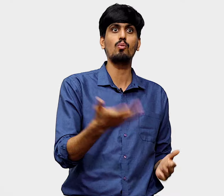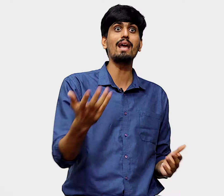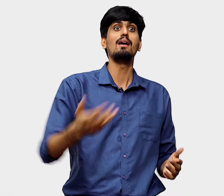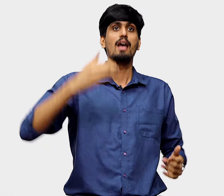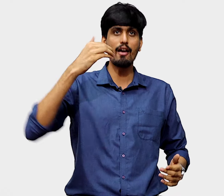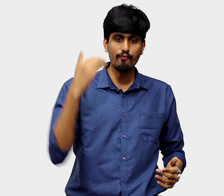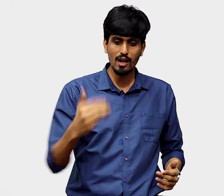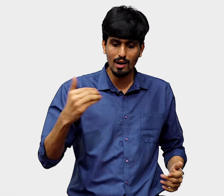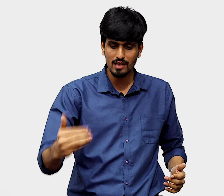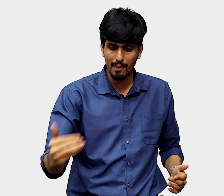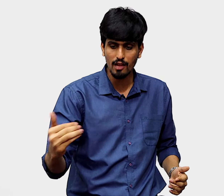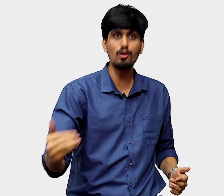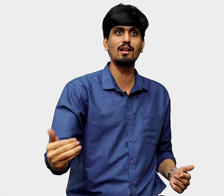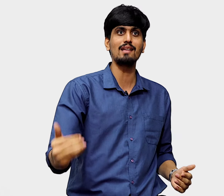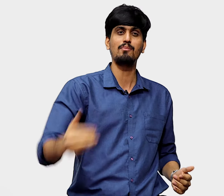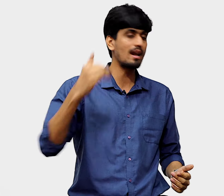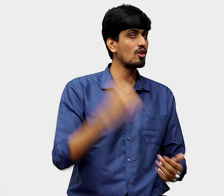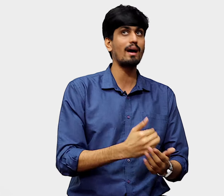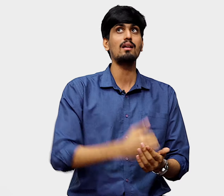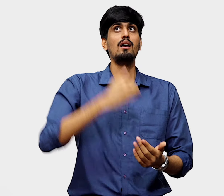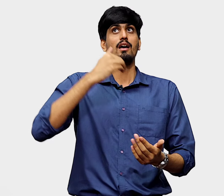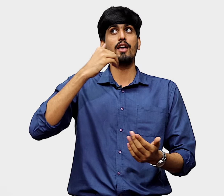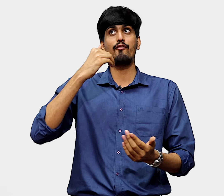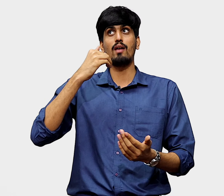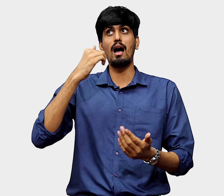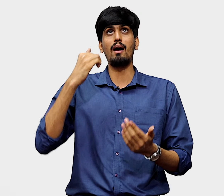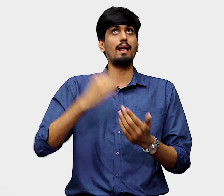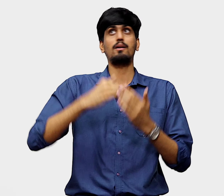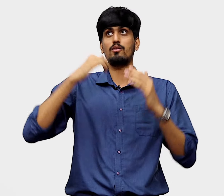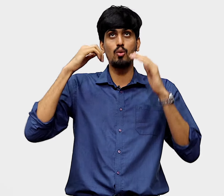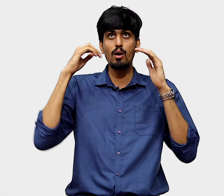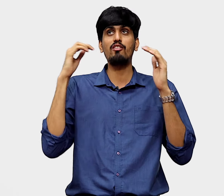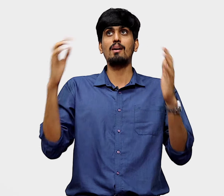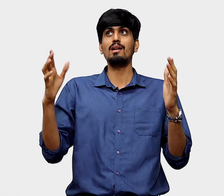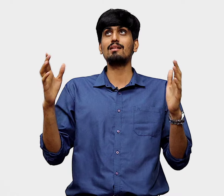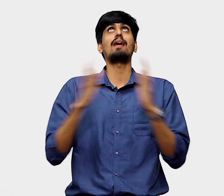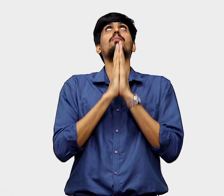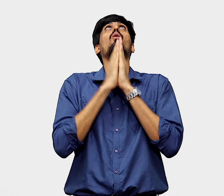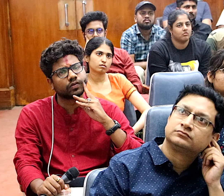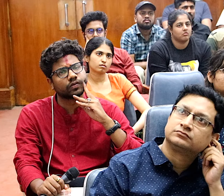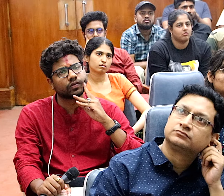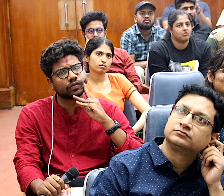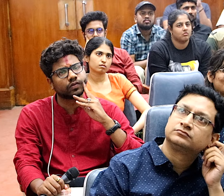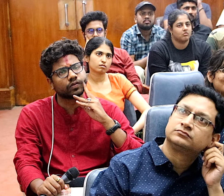Why? Everyone's keeping their foot in the race. I'm telling you man, if like tomorrow for some reason and I hope it does happen